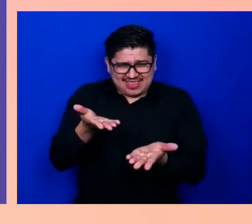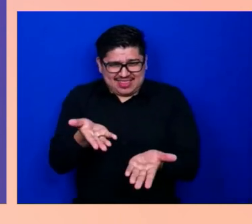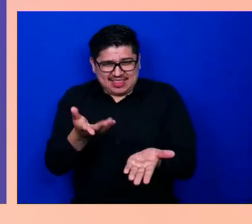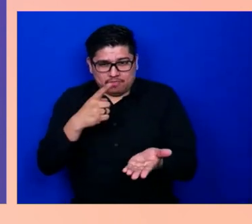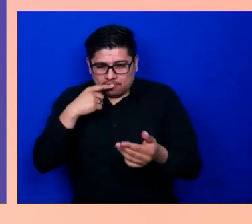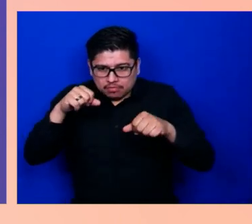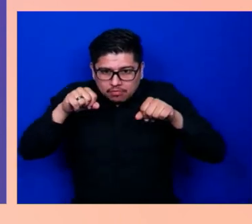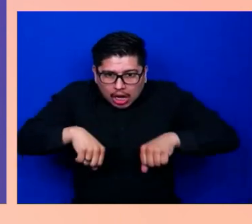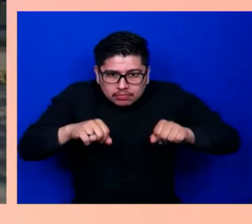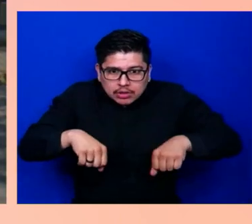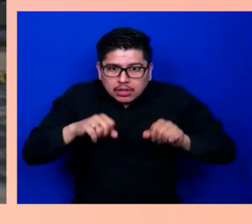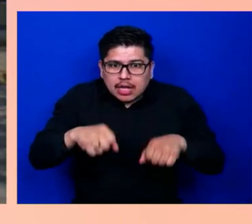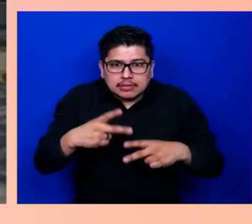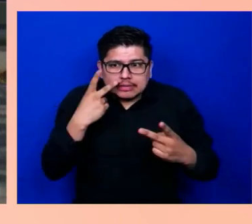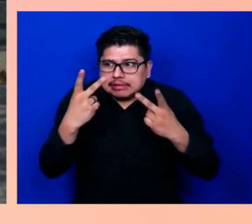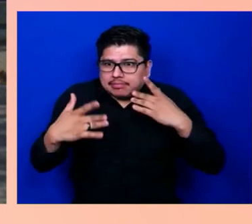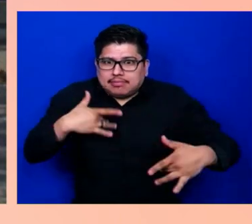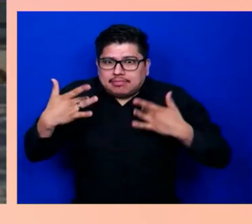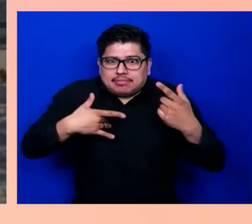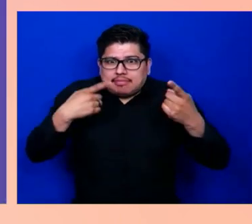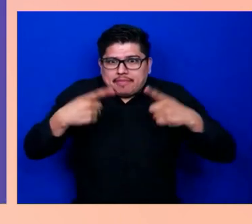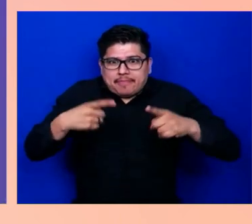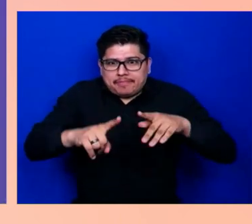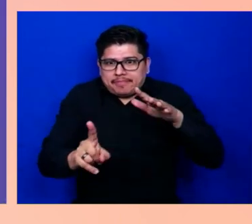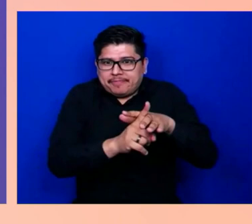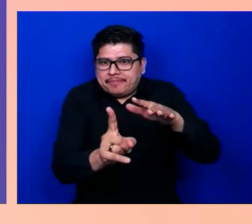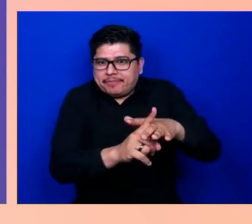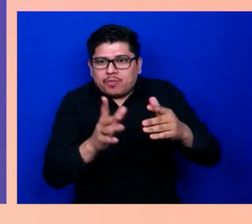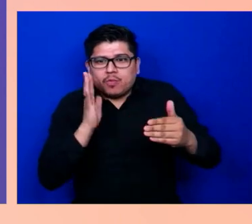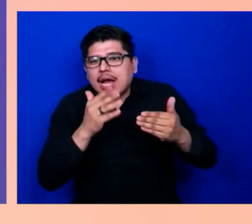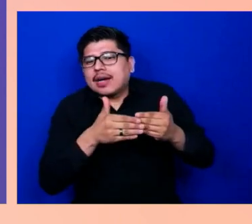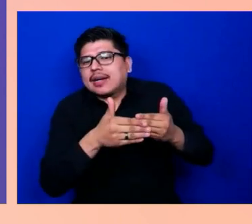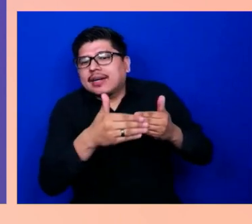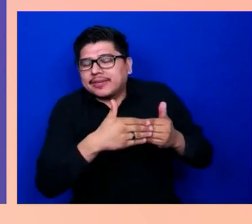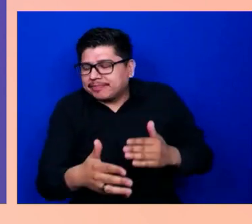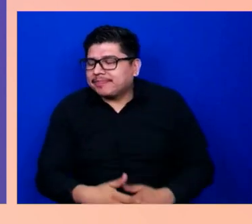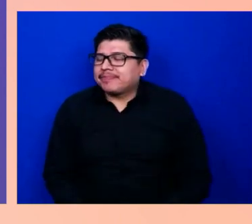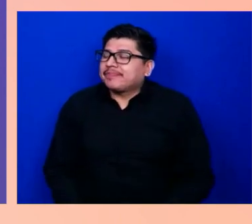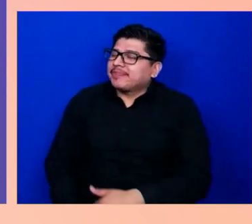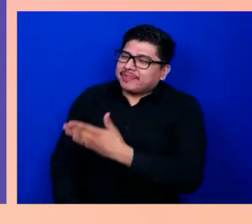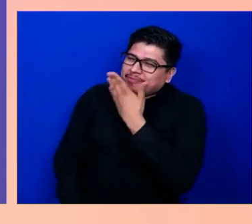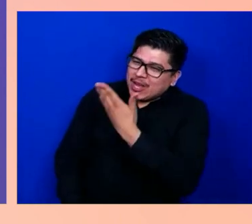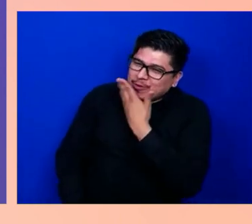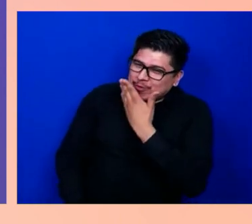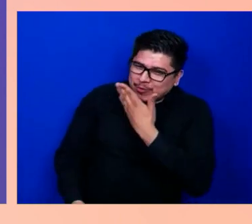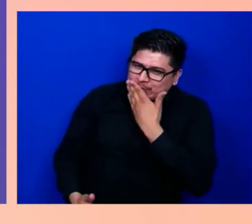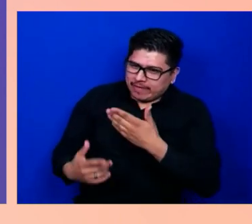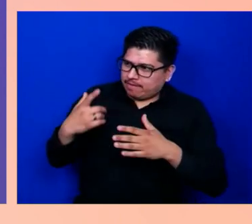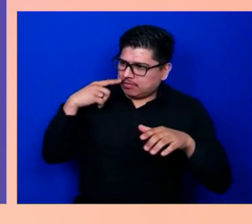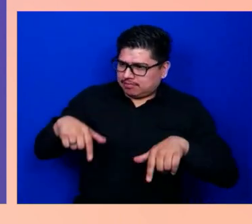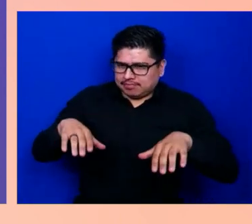coming out. Thank you, Saqib, for everything that you do and leading the future with this pretty fun roadmap,